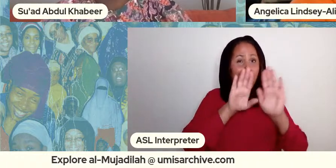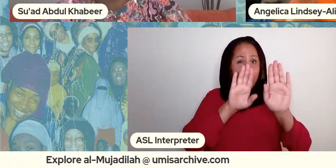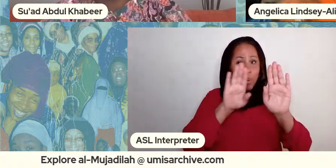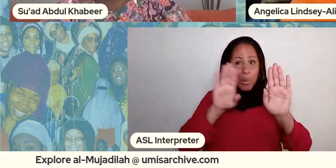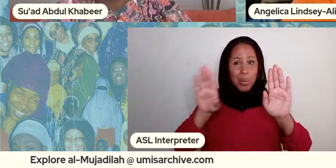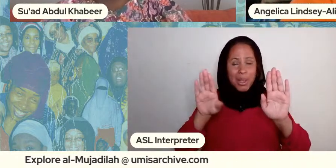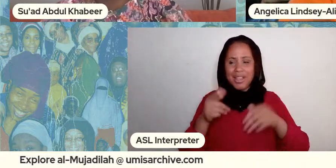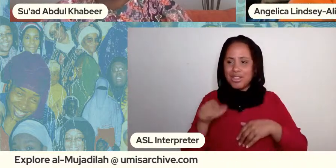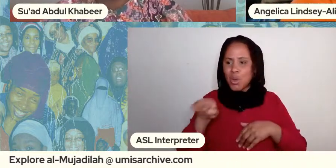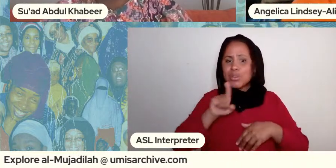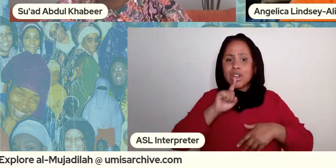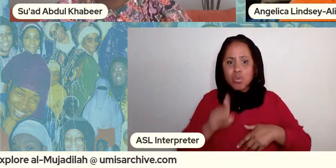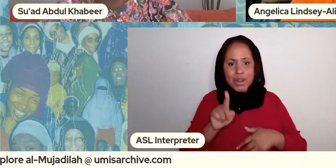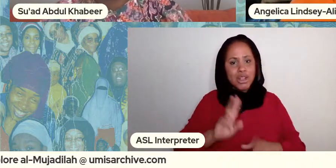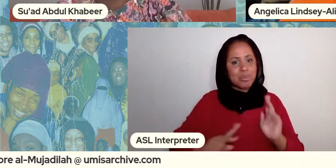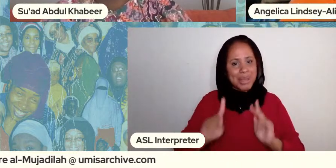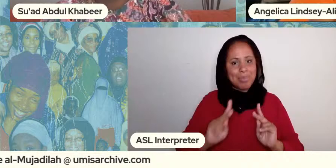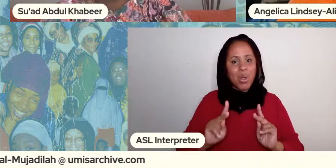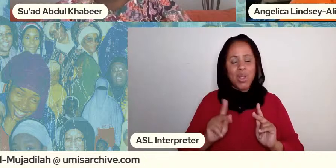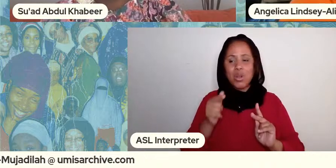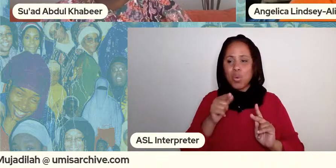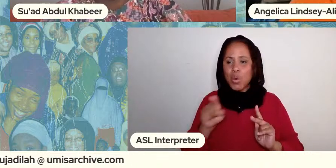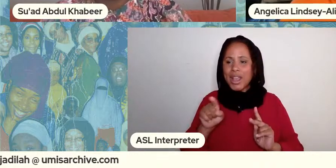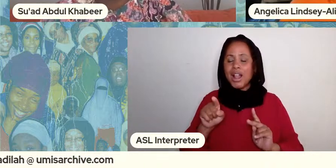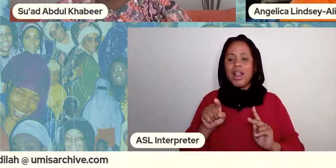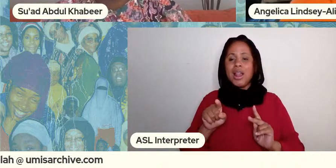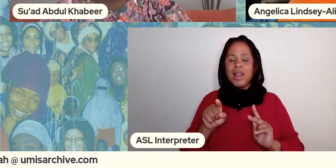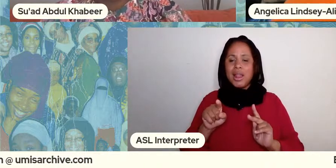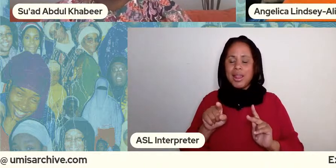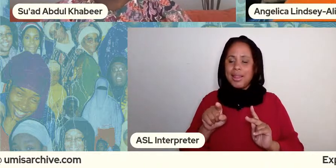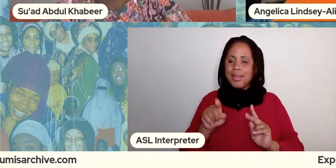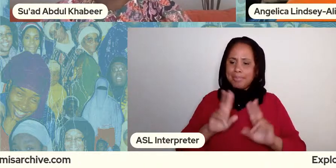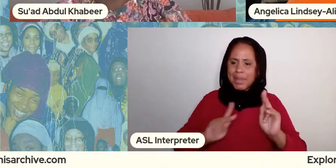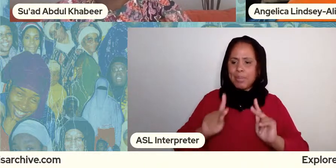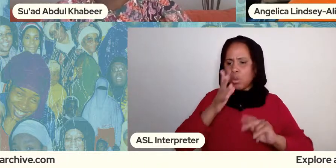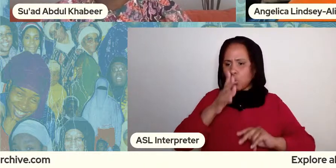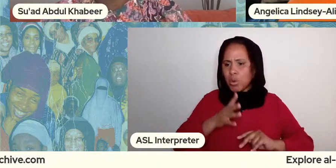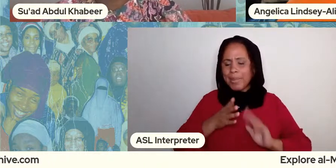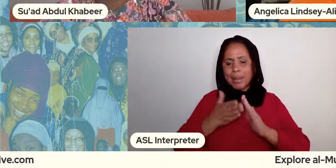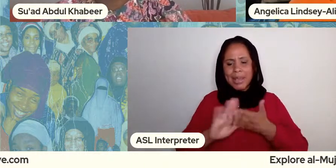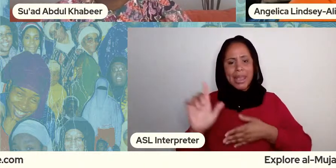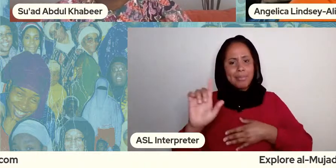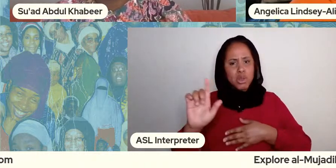these are real pioneers in the muslim community these are women who are part of the vanguard of